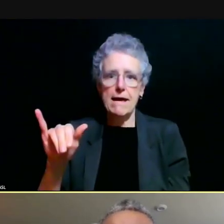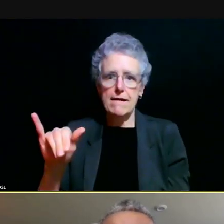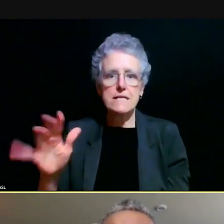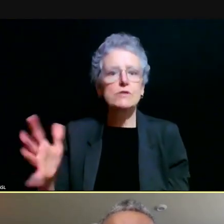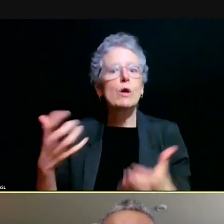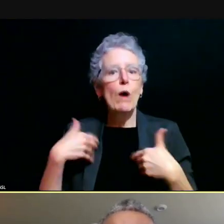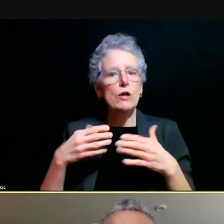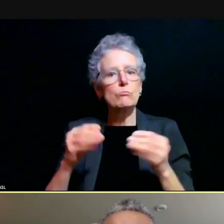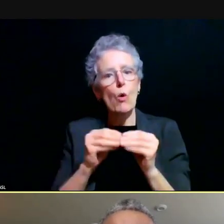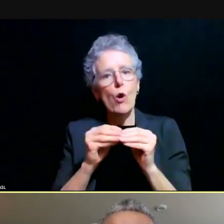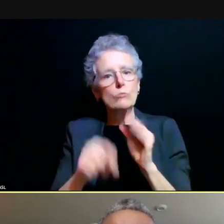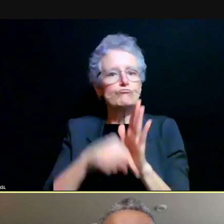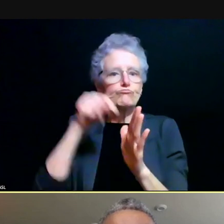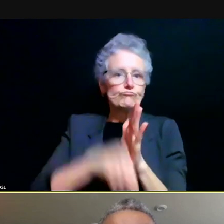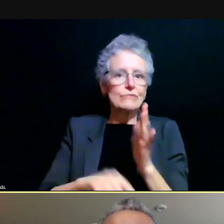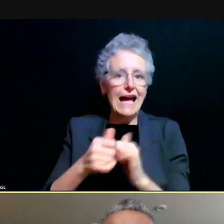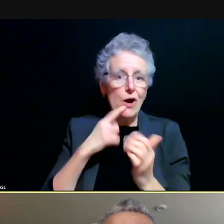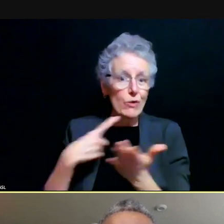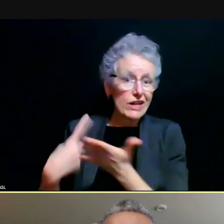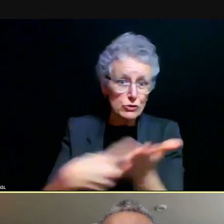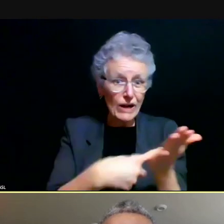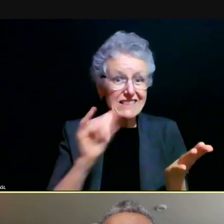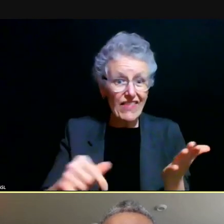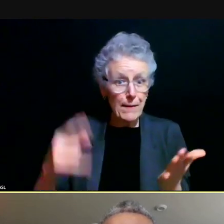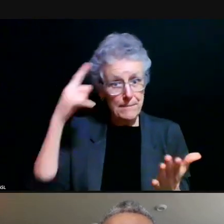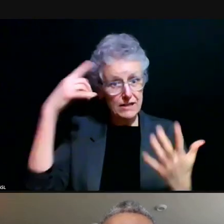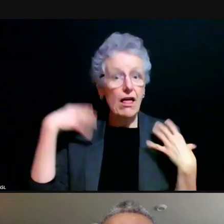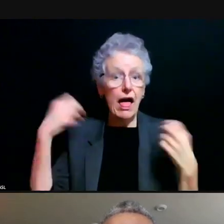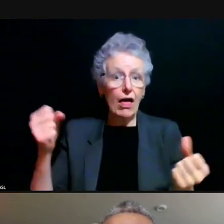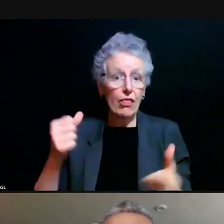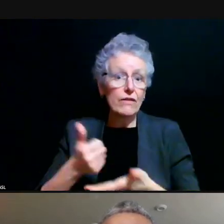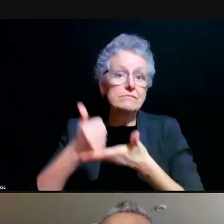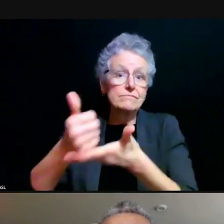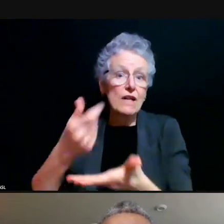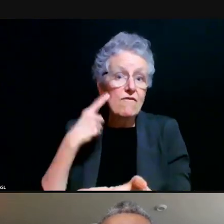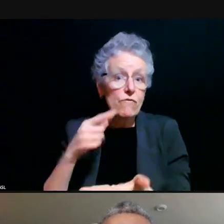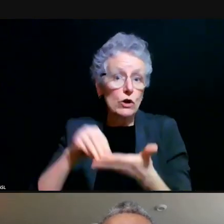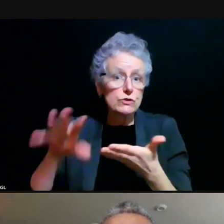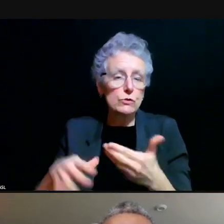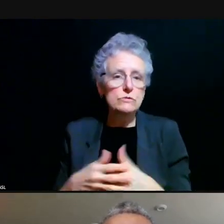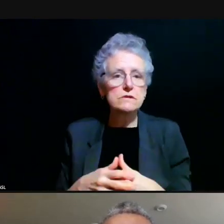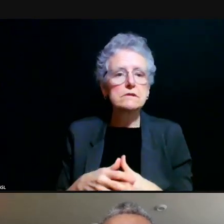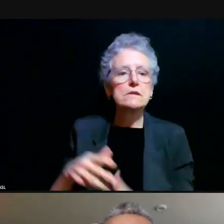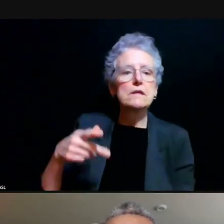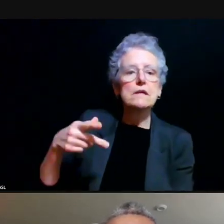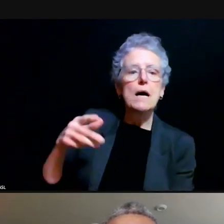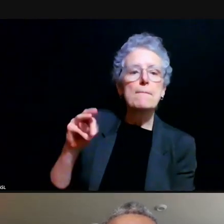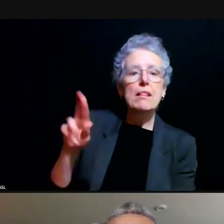how we address and support . [Preeti] Yeah, I think that that is also one of the potential silver linings